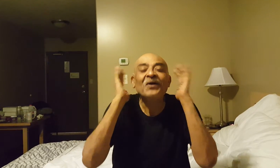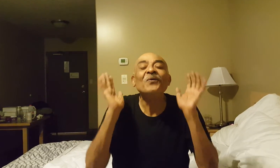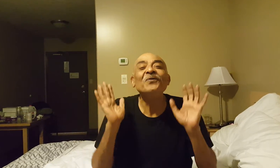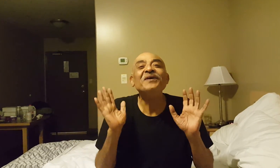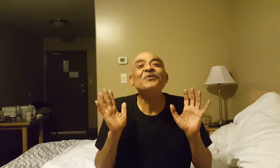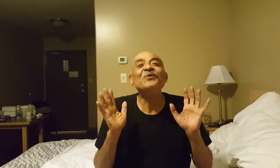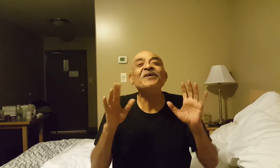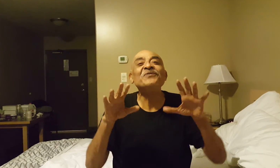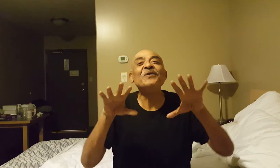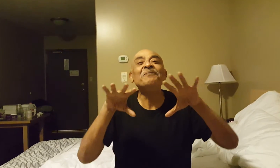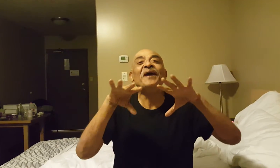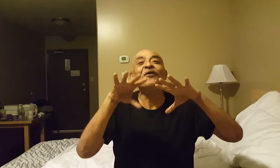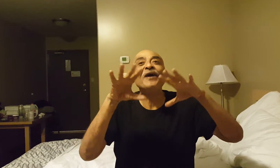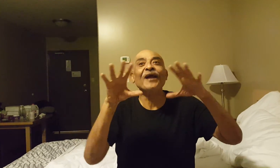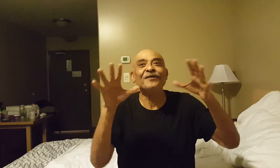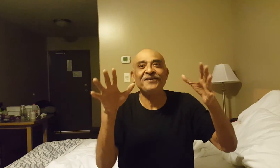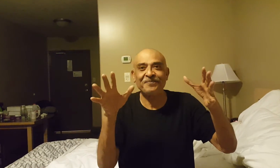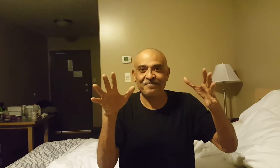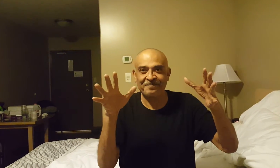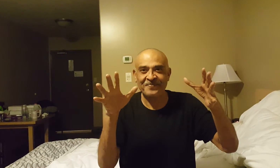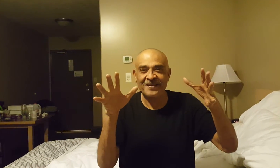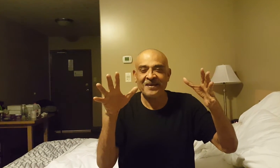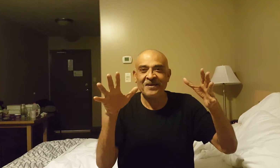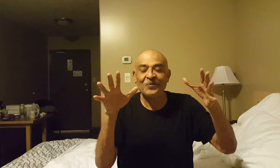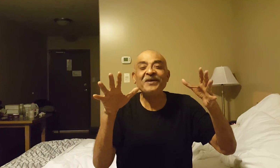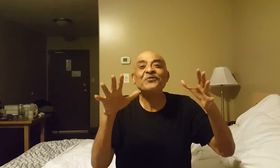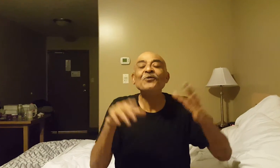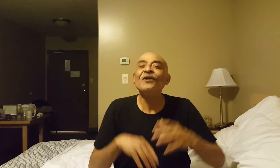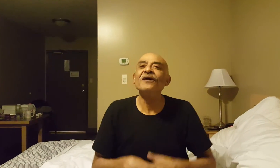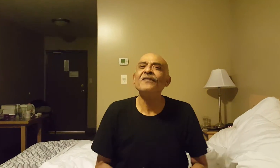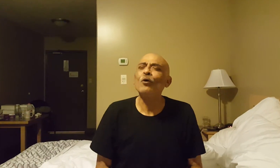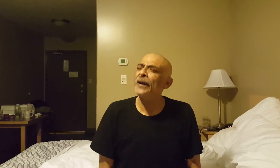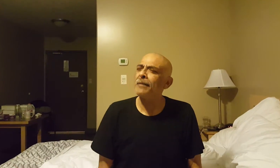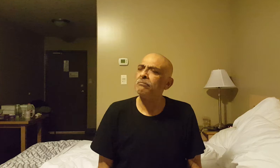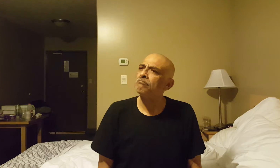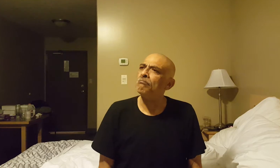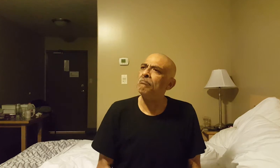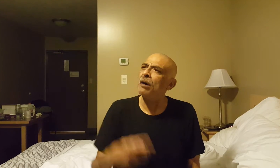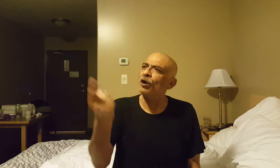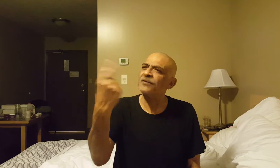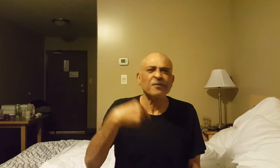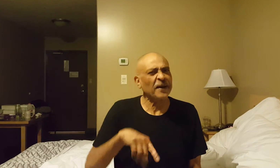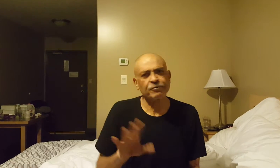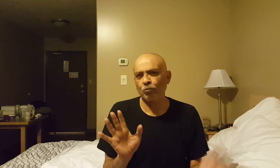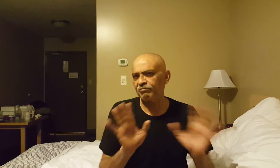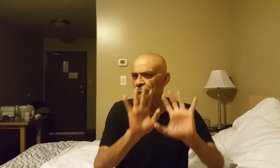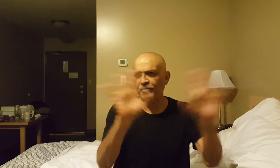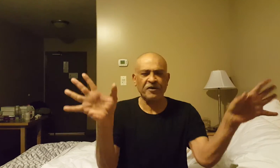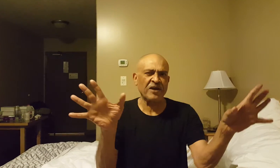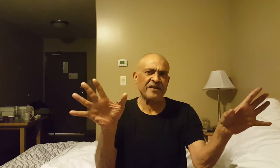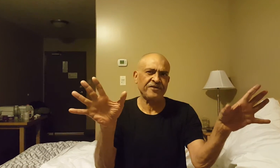What we do is we make reality. We soon learn that "oh yeah, mom always comes back, so it must be a reality";